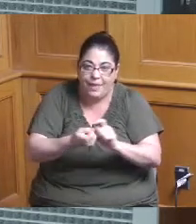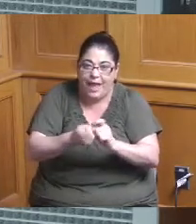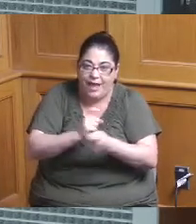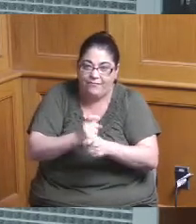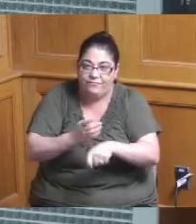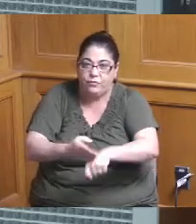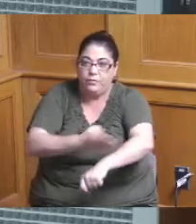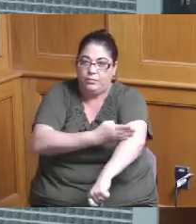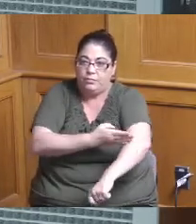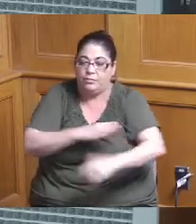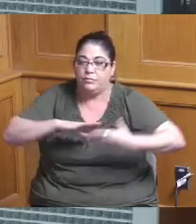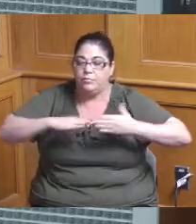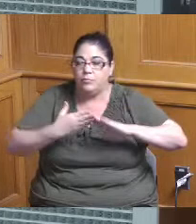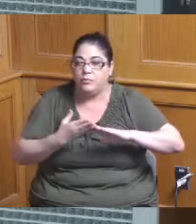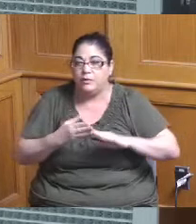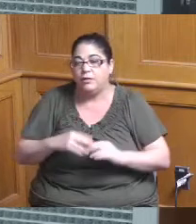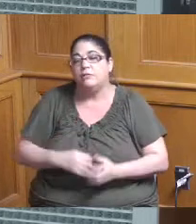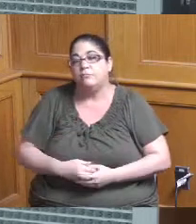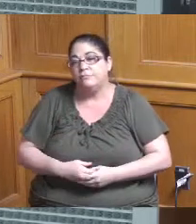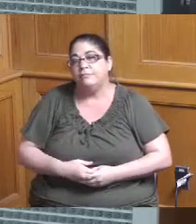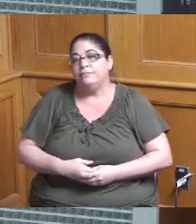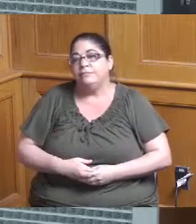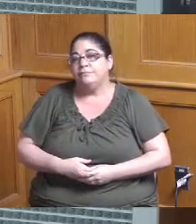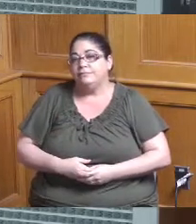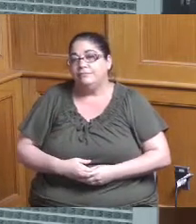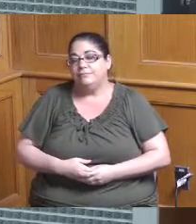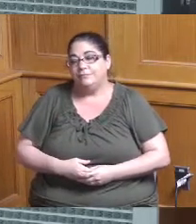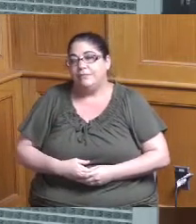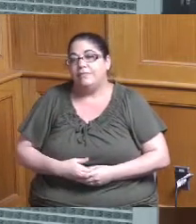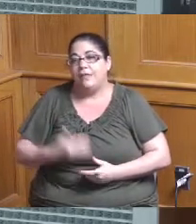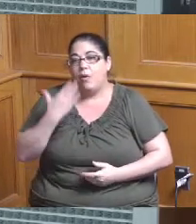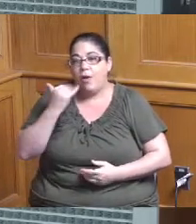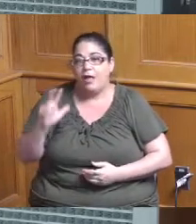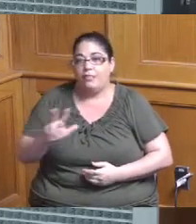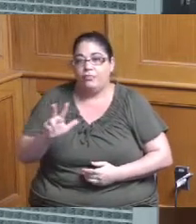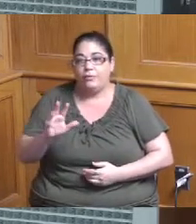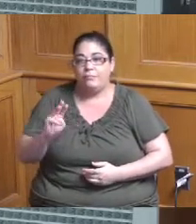four of those criteria so for that reason three million turned out to be a pretty good amount this